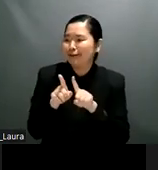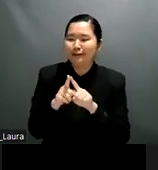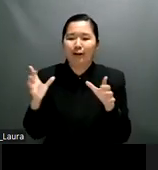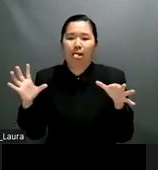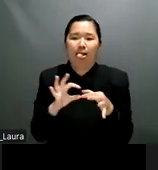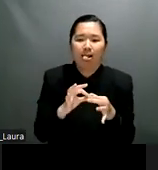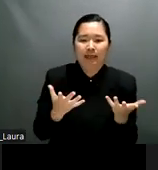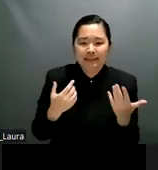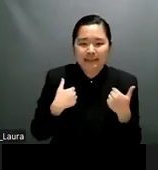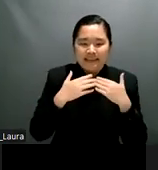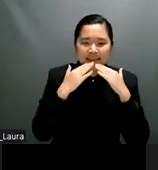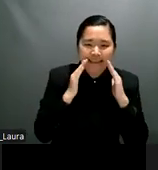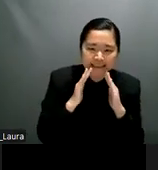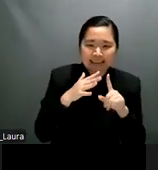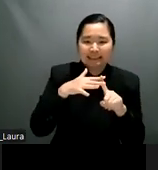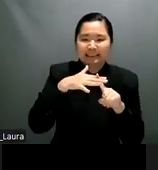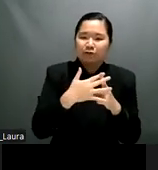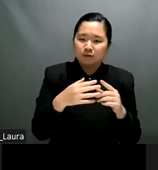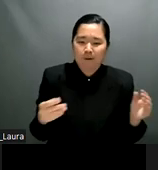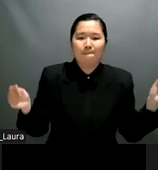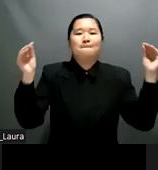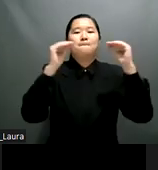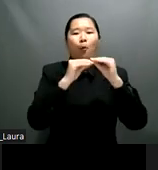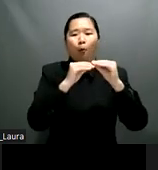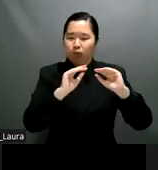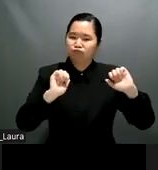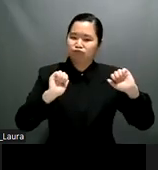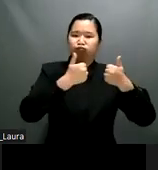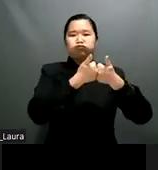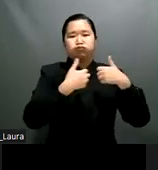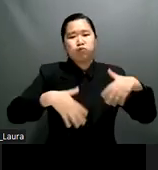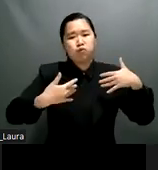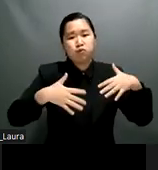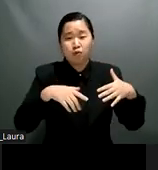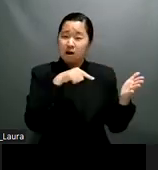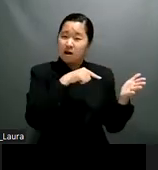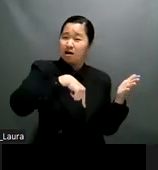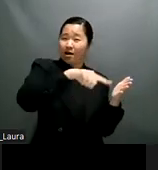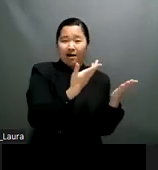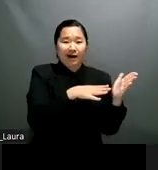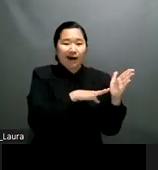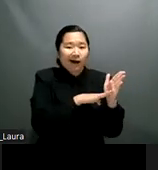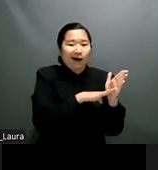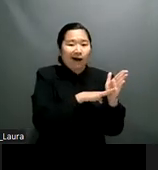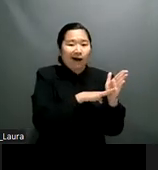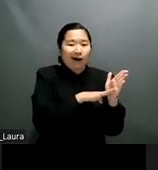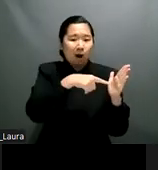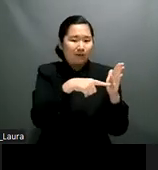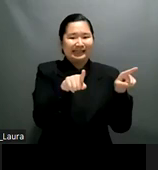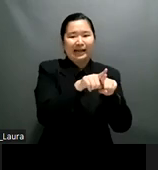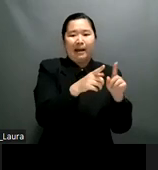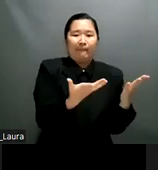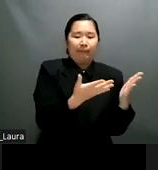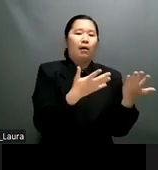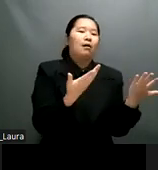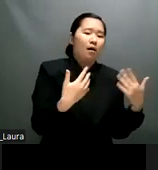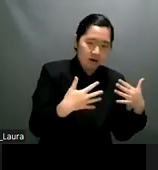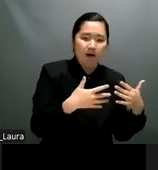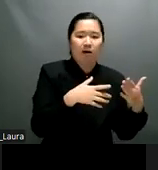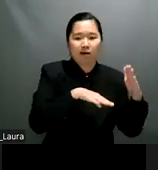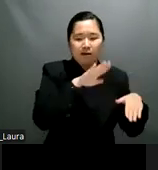we are also seeking to be better prepared and this is very important to be better prepared